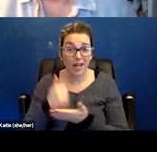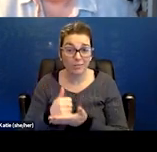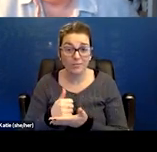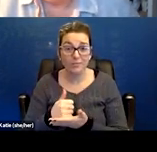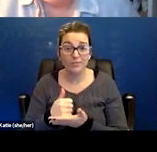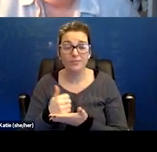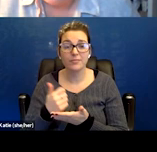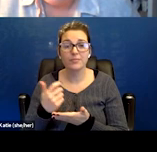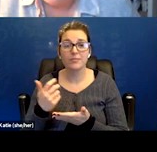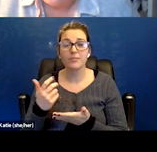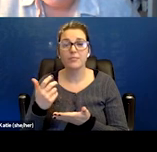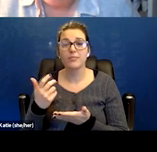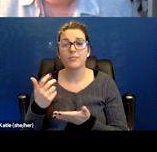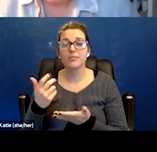You know, further document the claim.